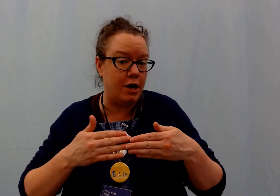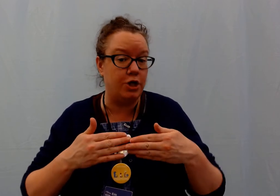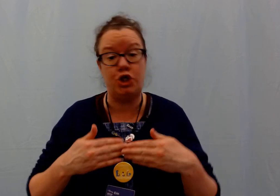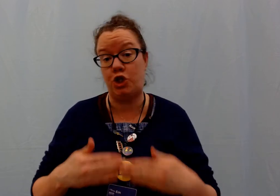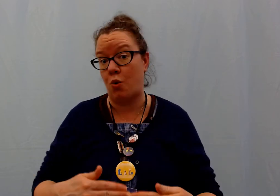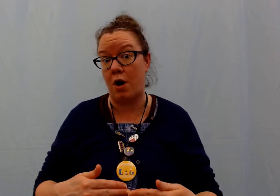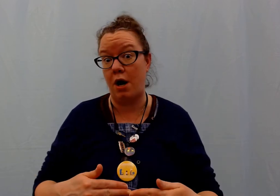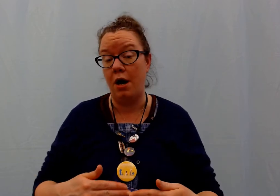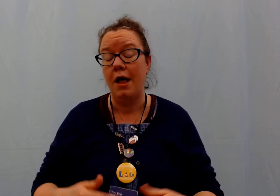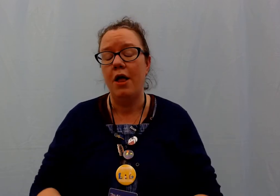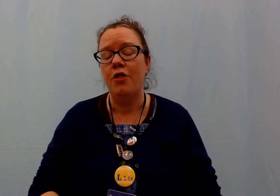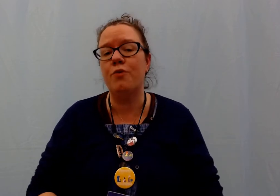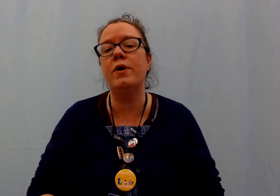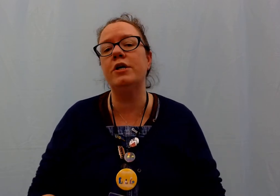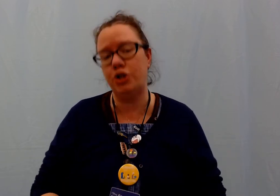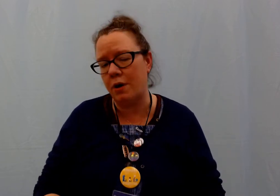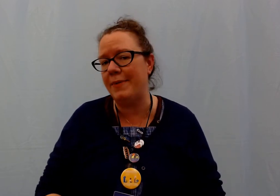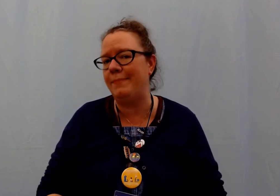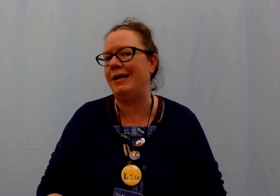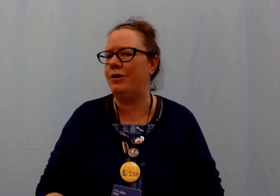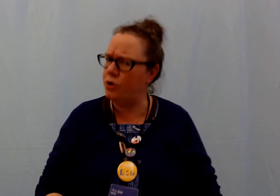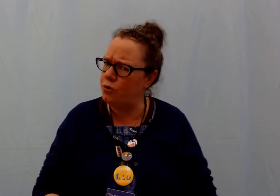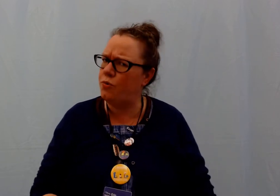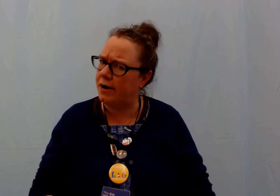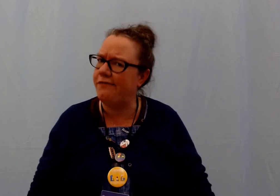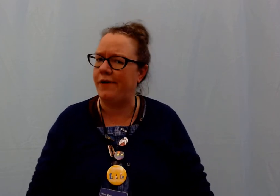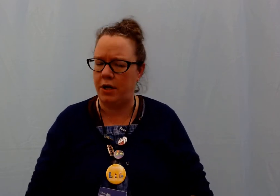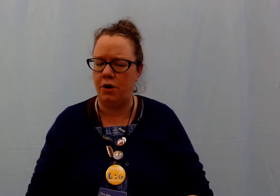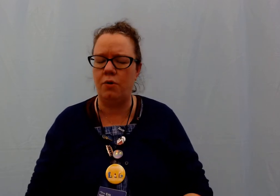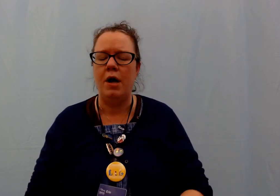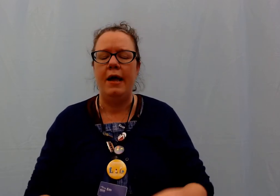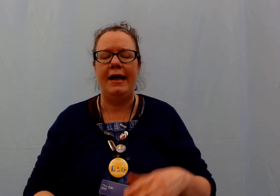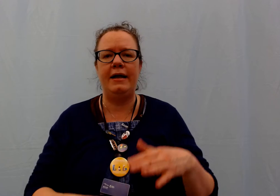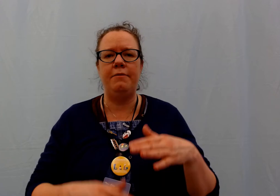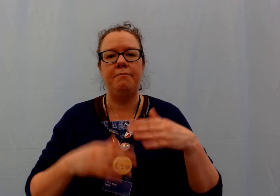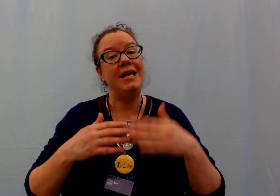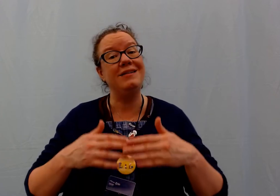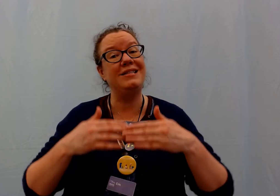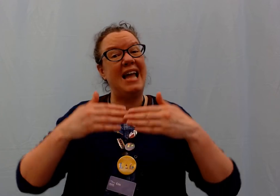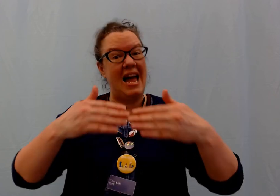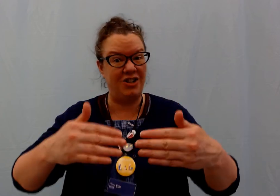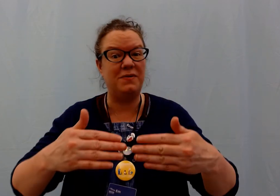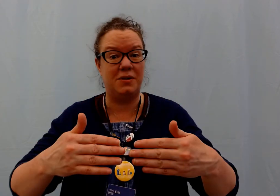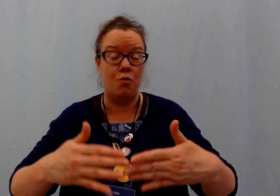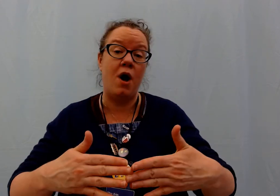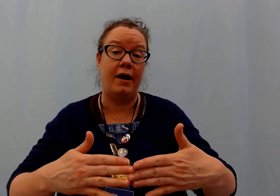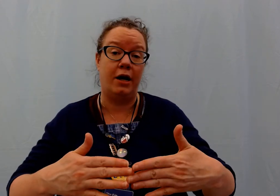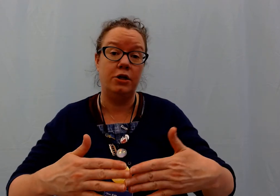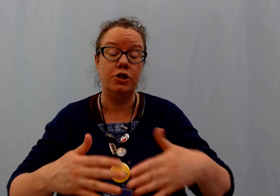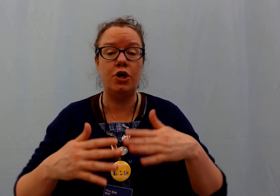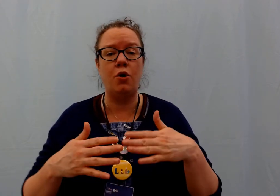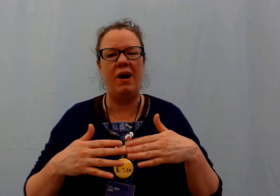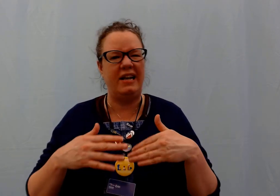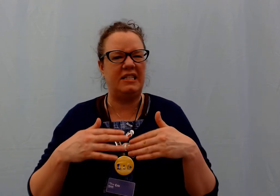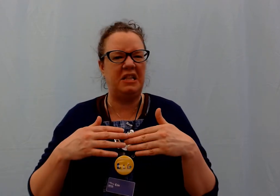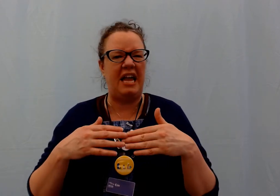on a shore. The word shore might be a new word for you. It means the edge of some water so it's like